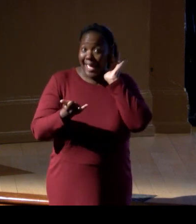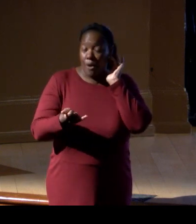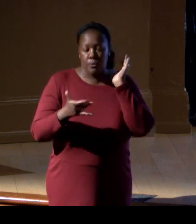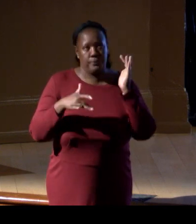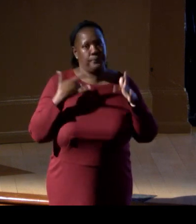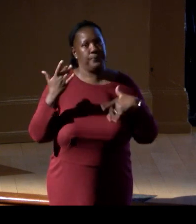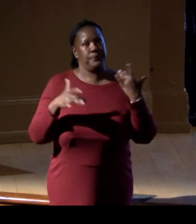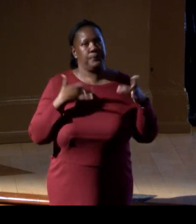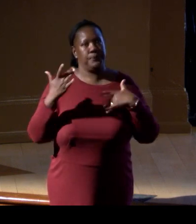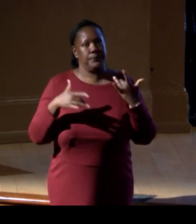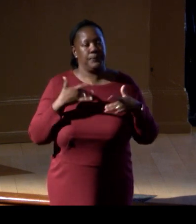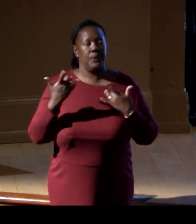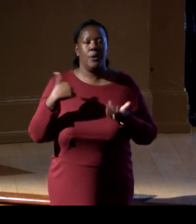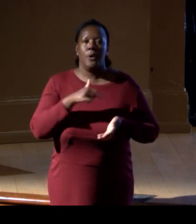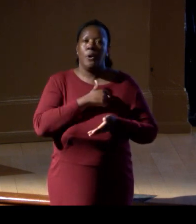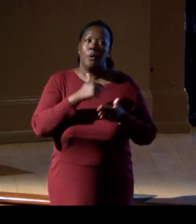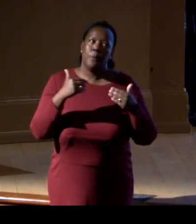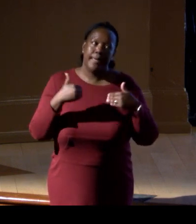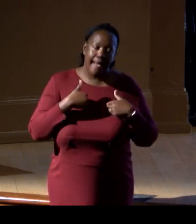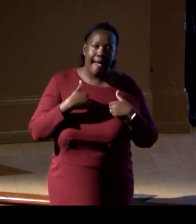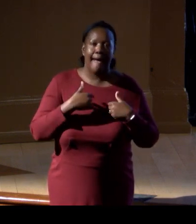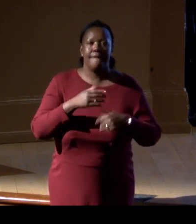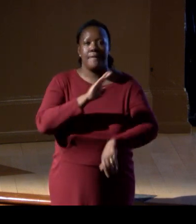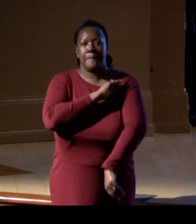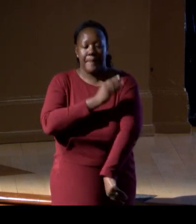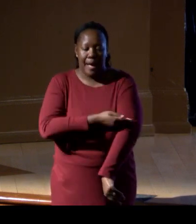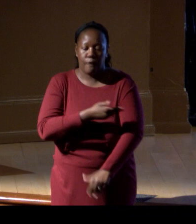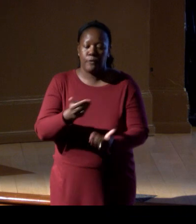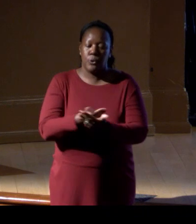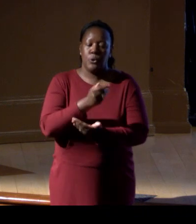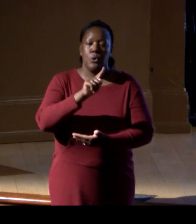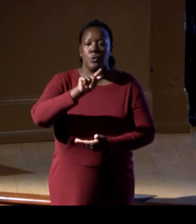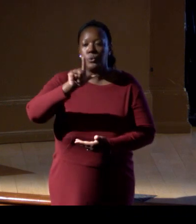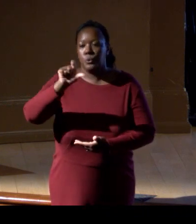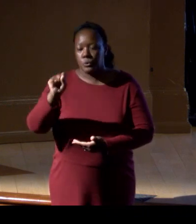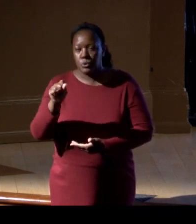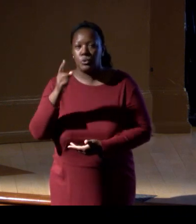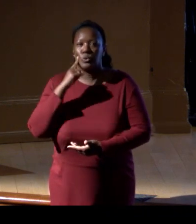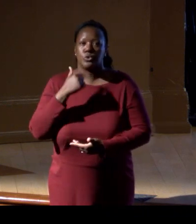because we have these powerful new tools for documenting and understanding biodiversity